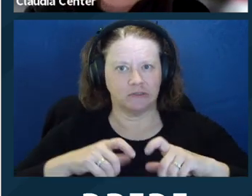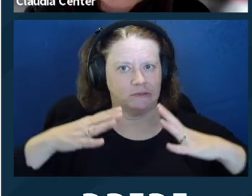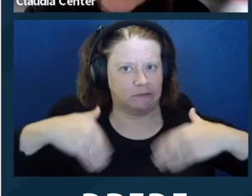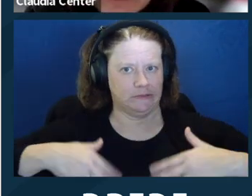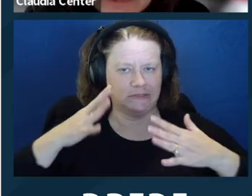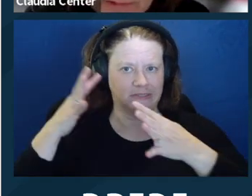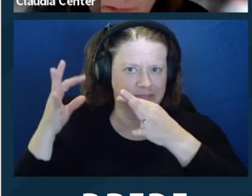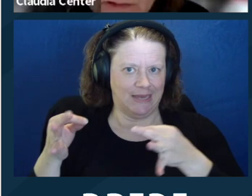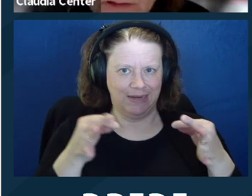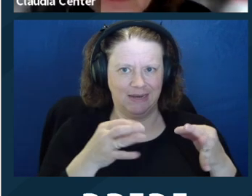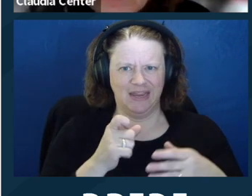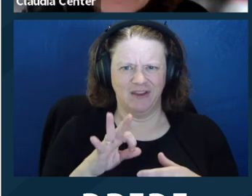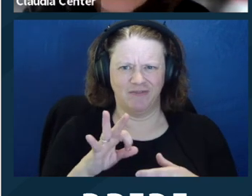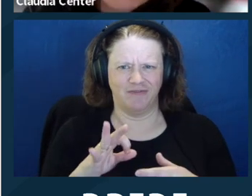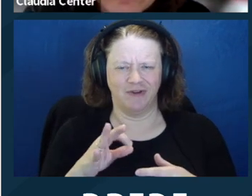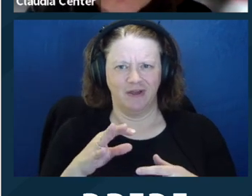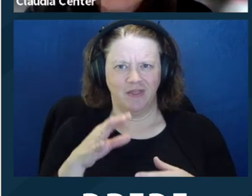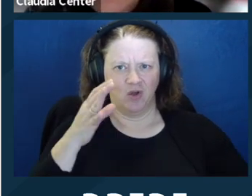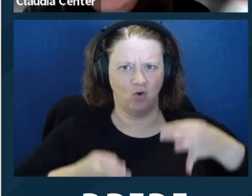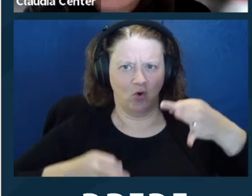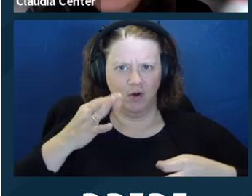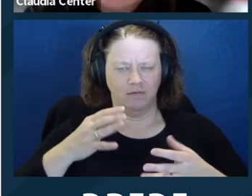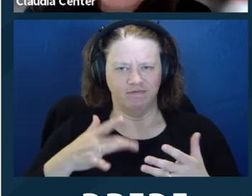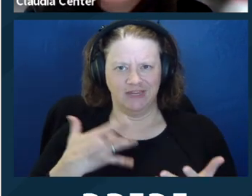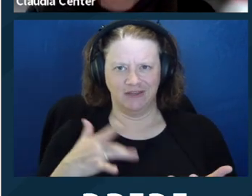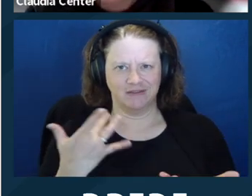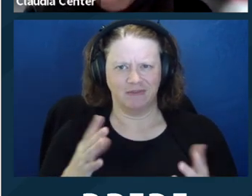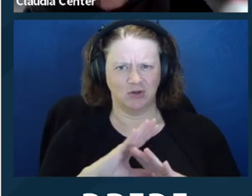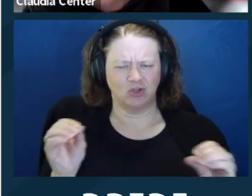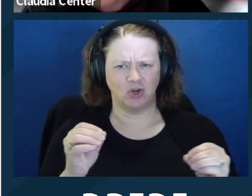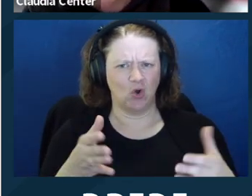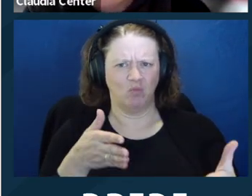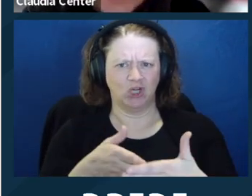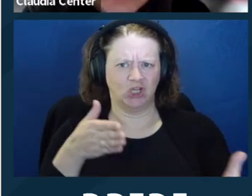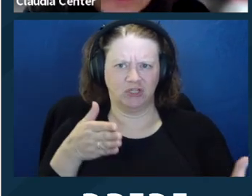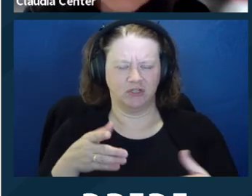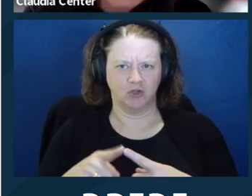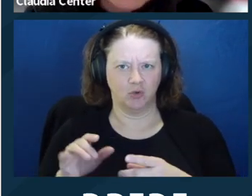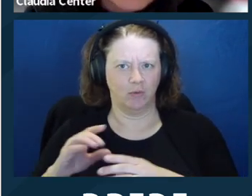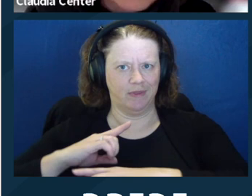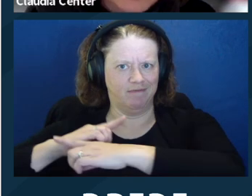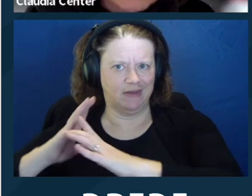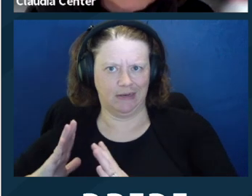They say, we don't need to decide because even if it had gone the other way, no prejudice.